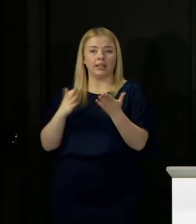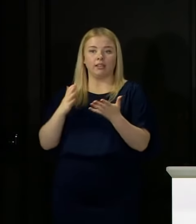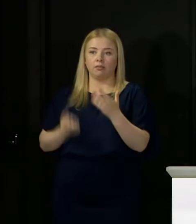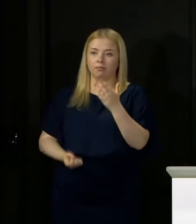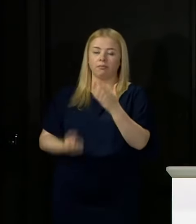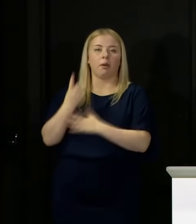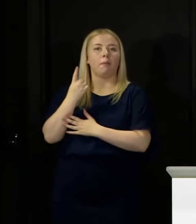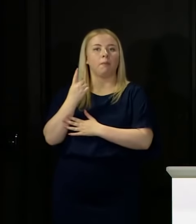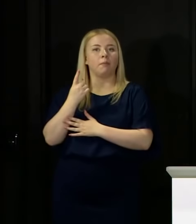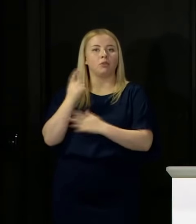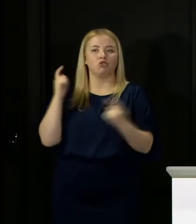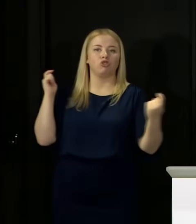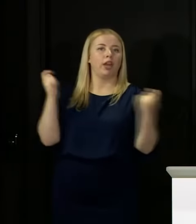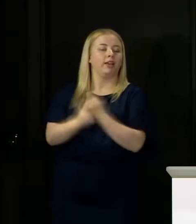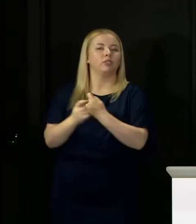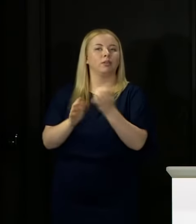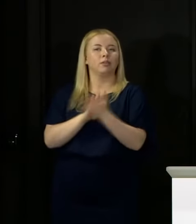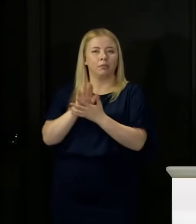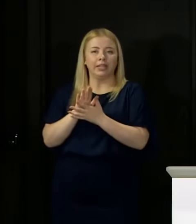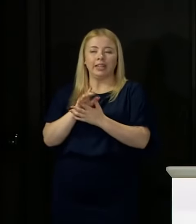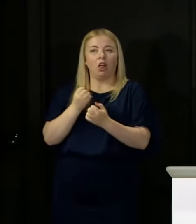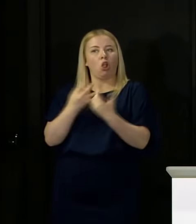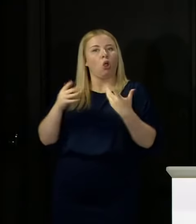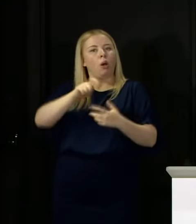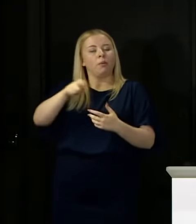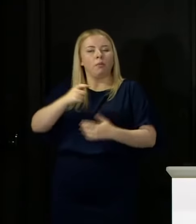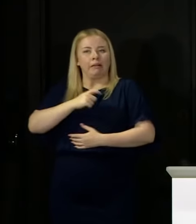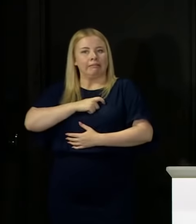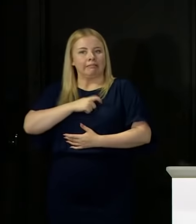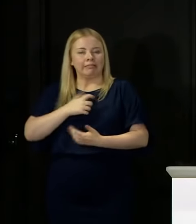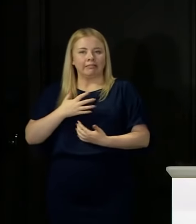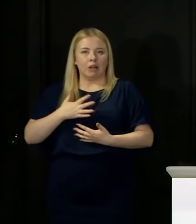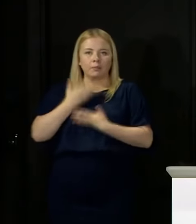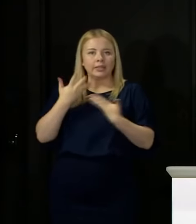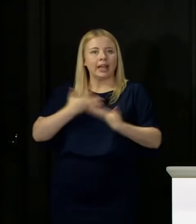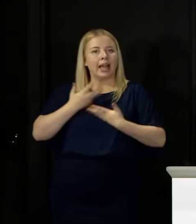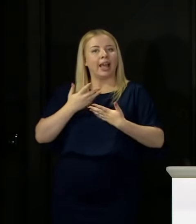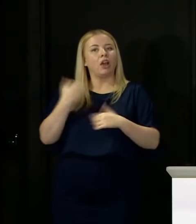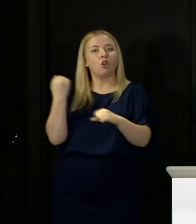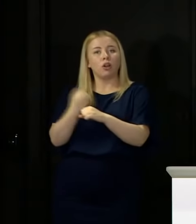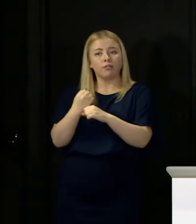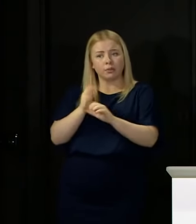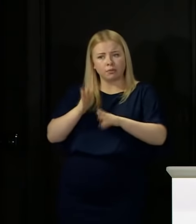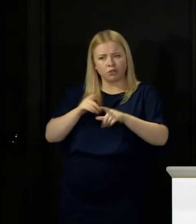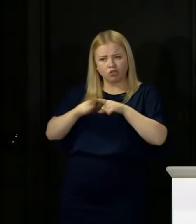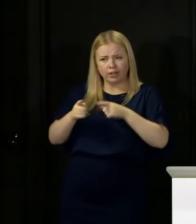and government has an even bigger responsibility to try to provide the avenues for people who